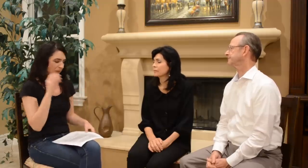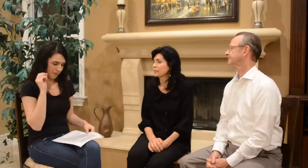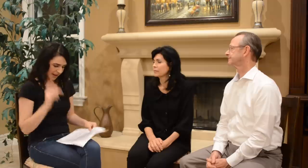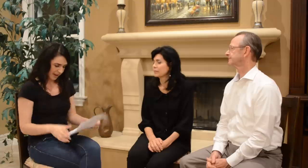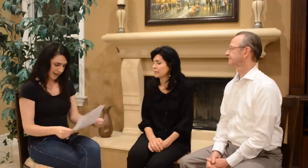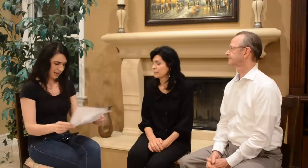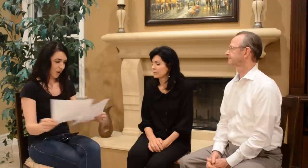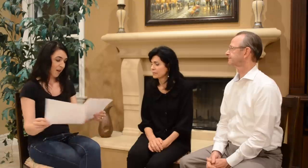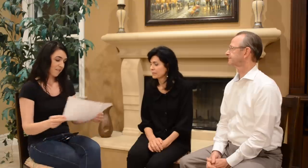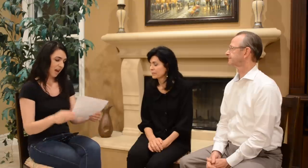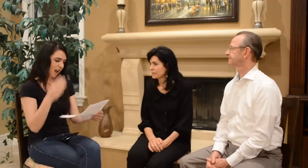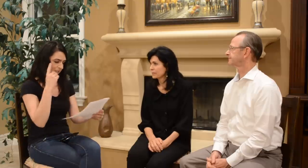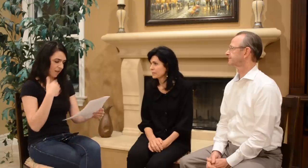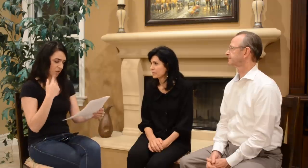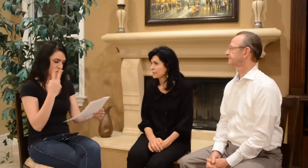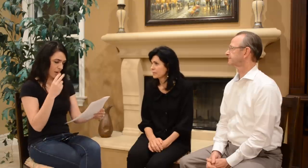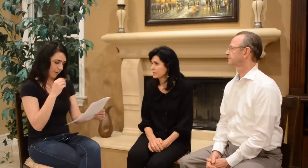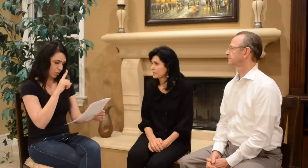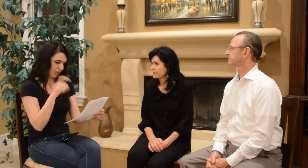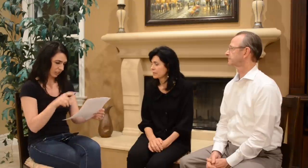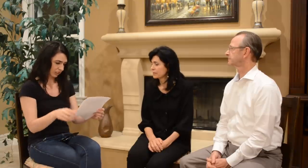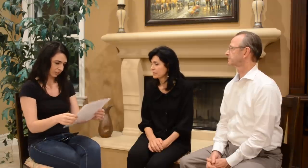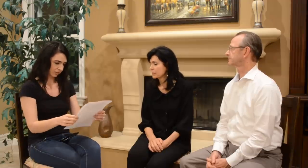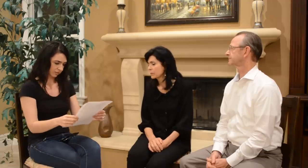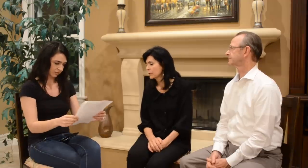Ok… I think I have two more questions.